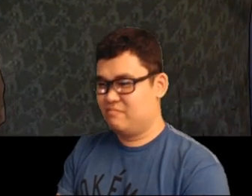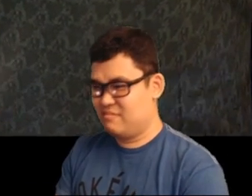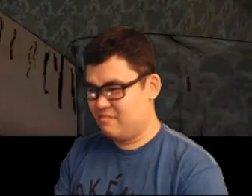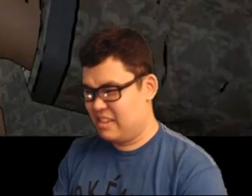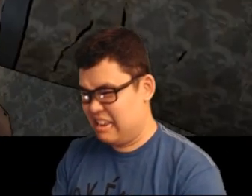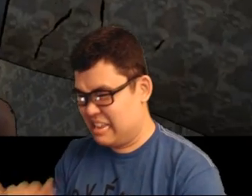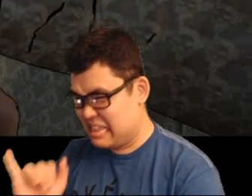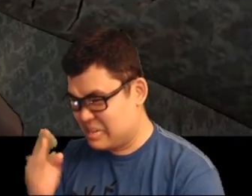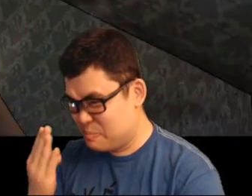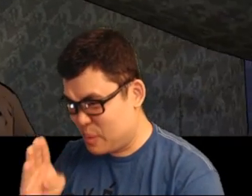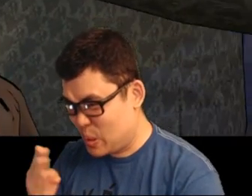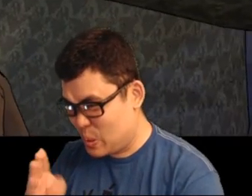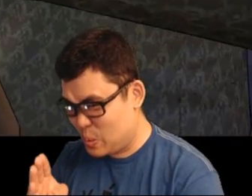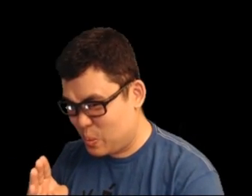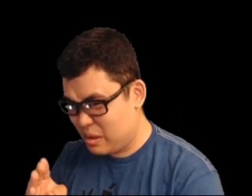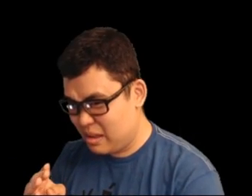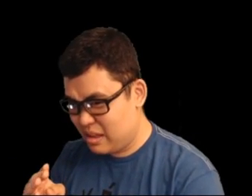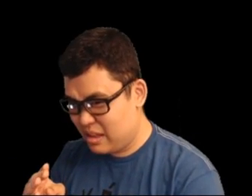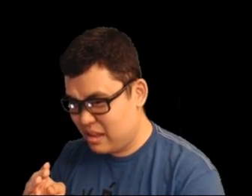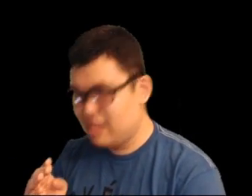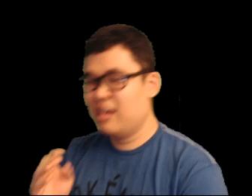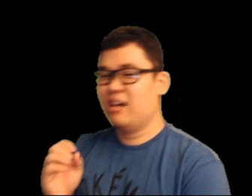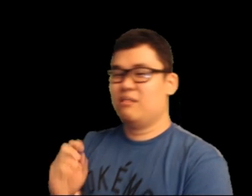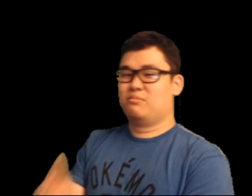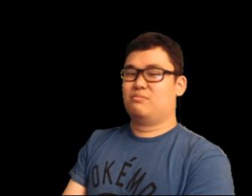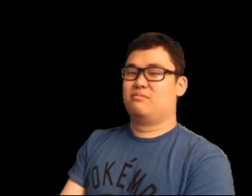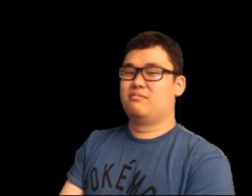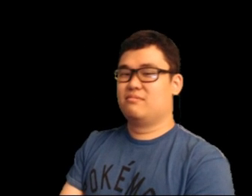Is that blue blood?